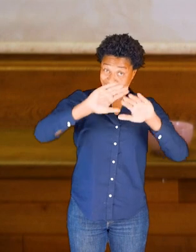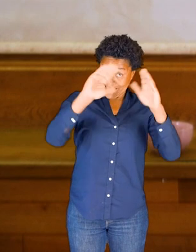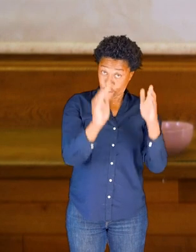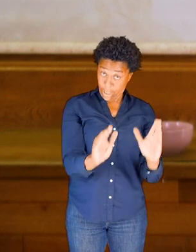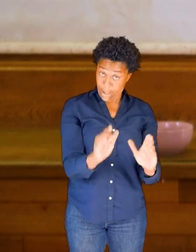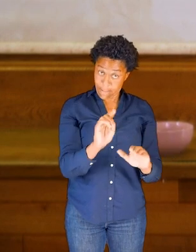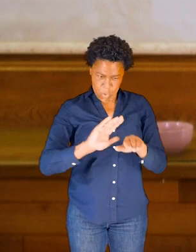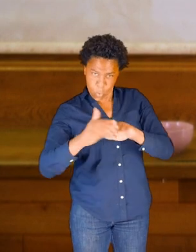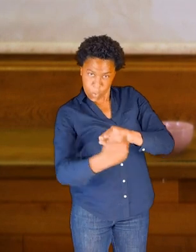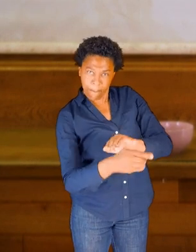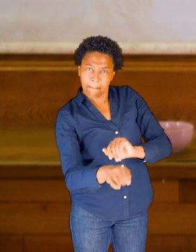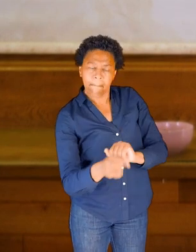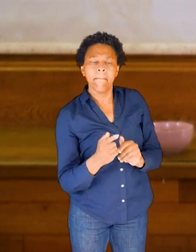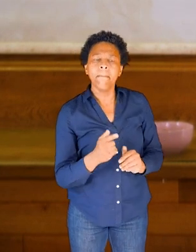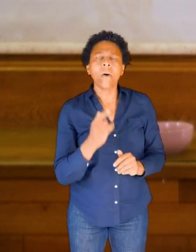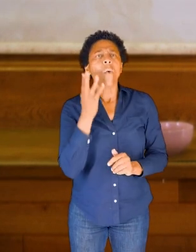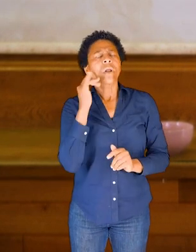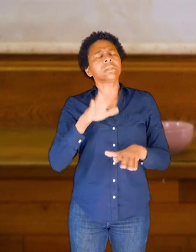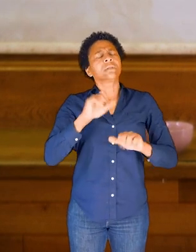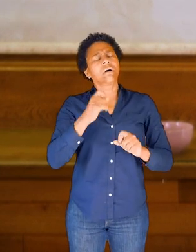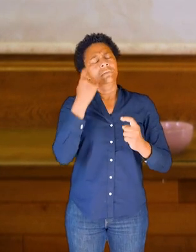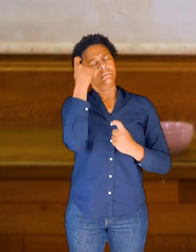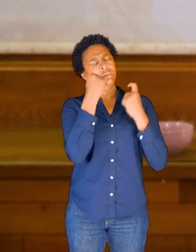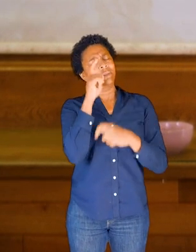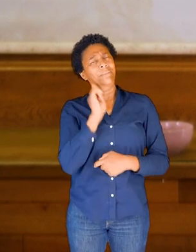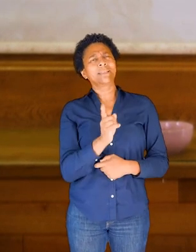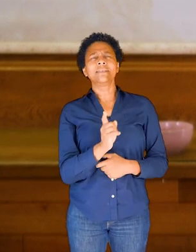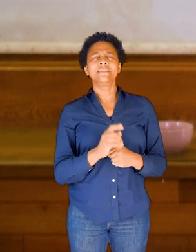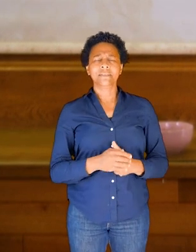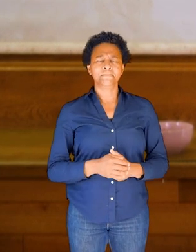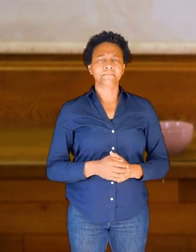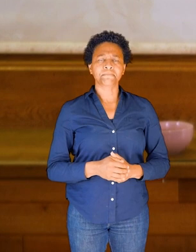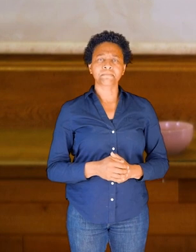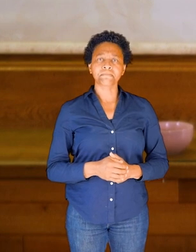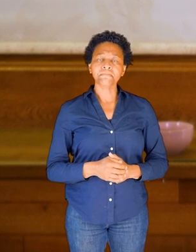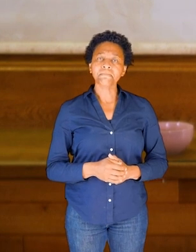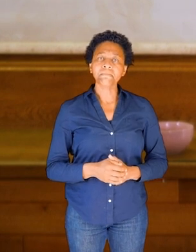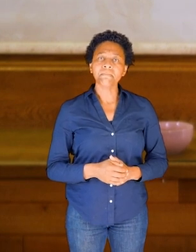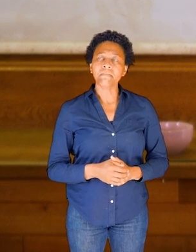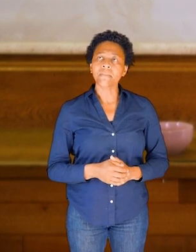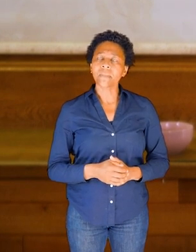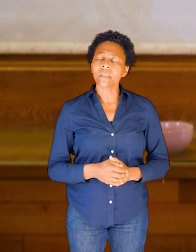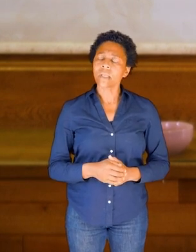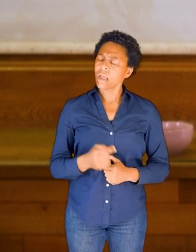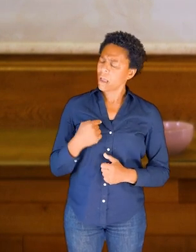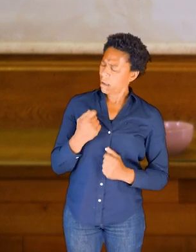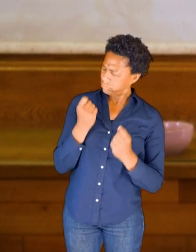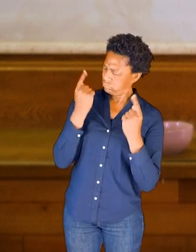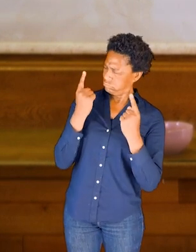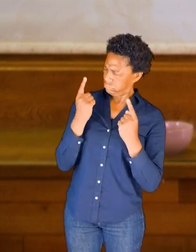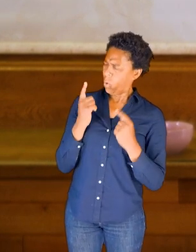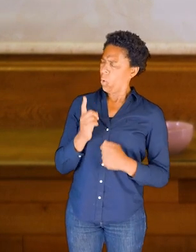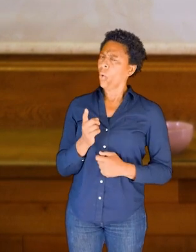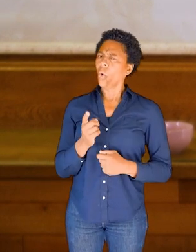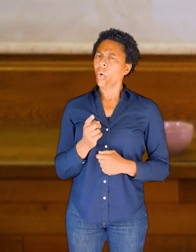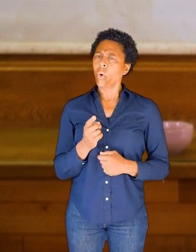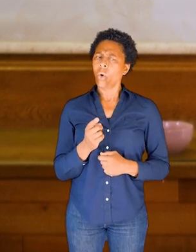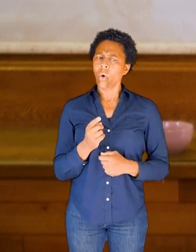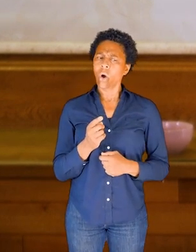When I bring some attention to that shape inside my mouth, there's a sense that it